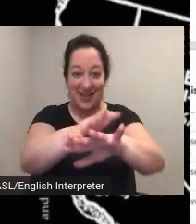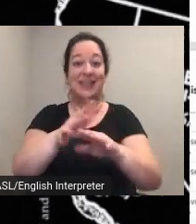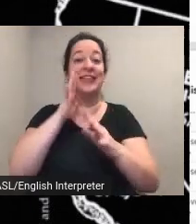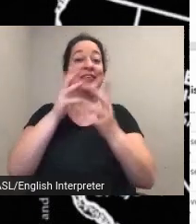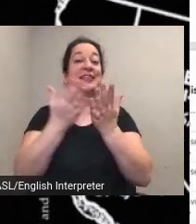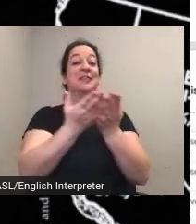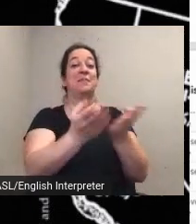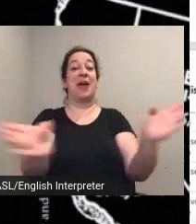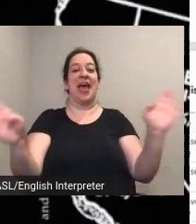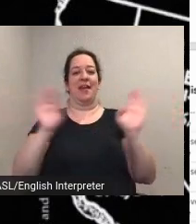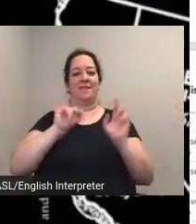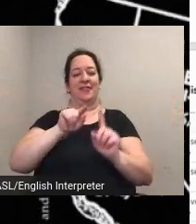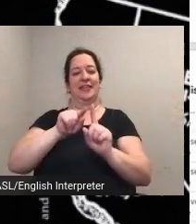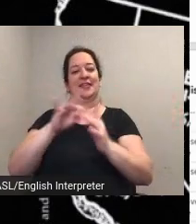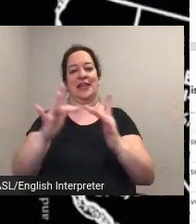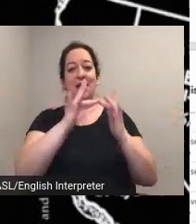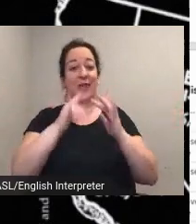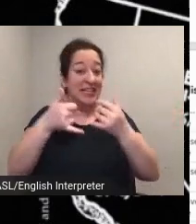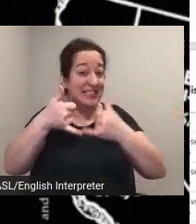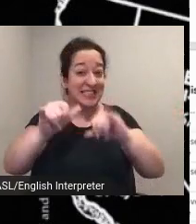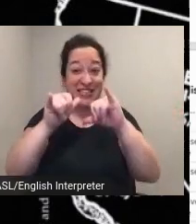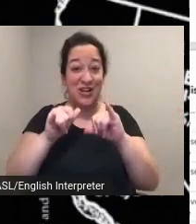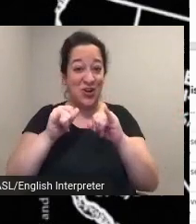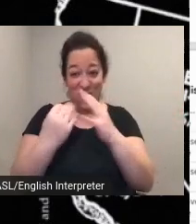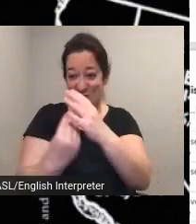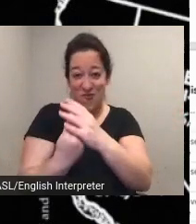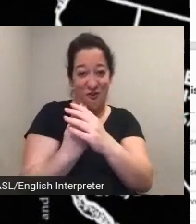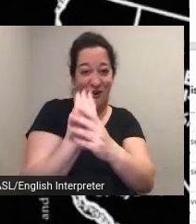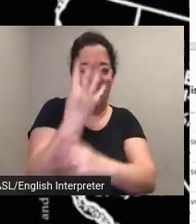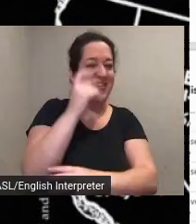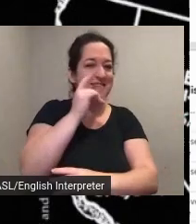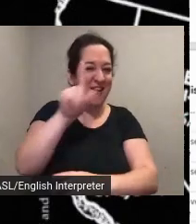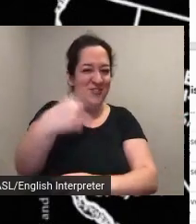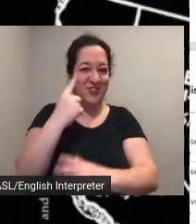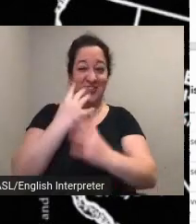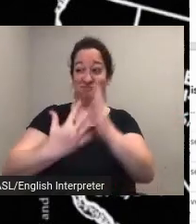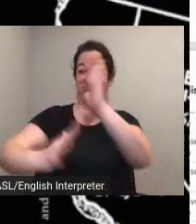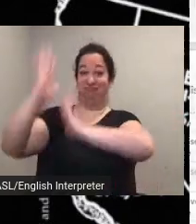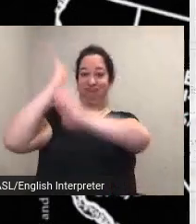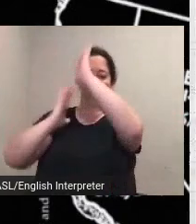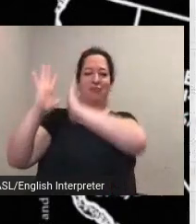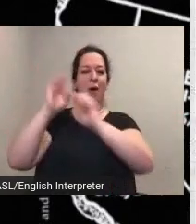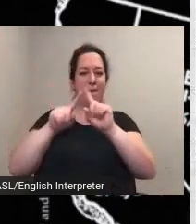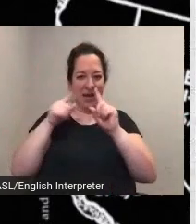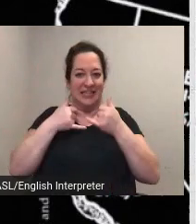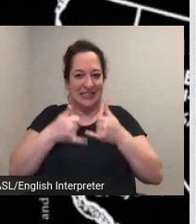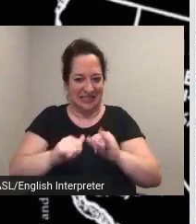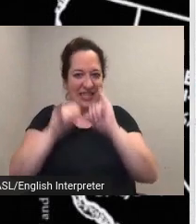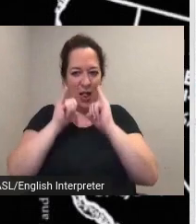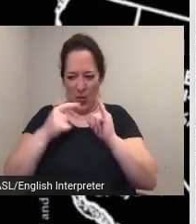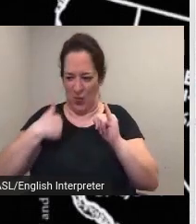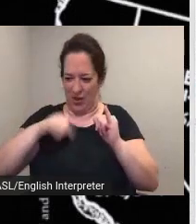this is still growing and will continue to grow via outreach and crowdsourcing to show you how it works